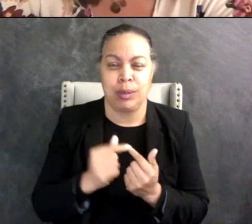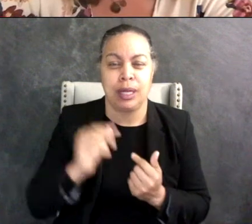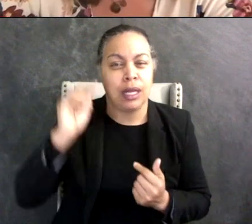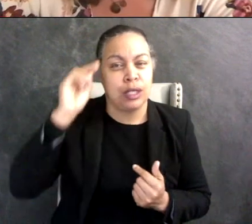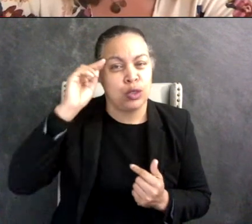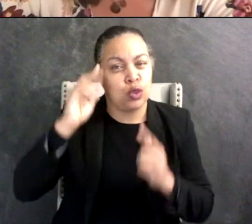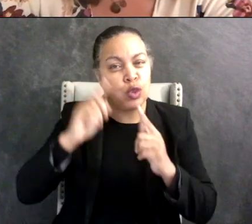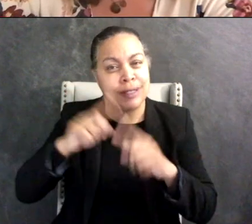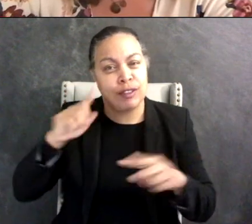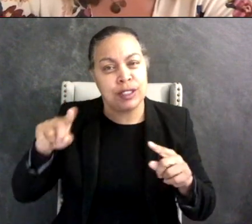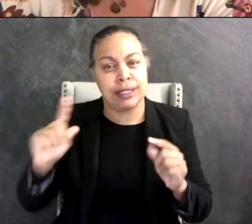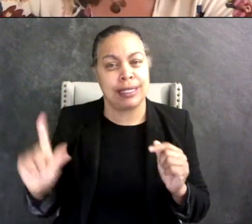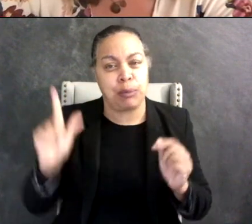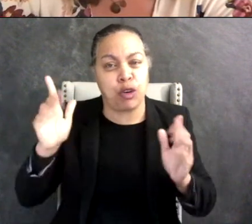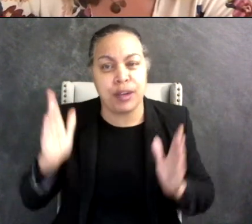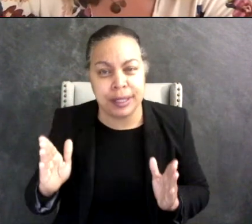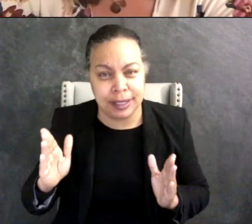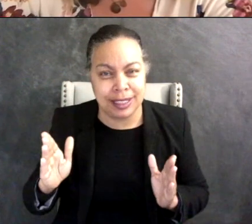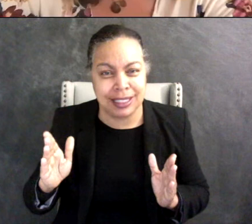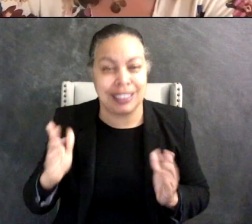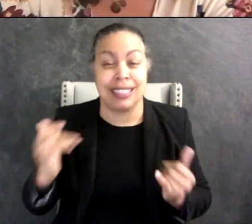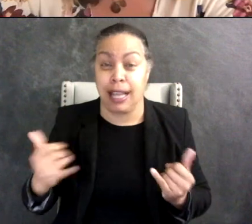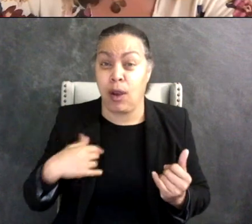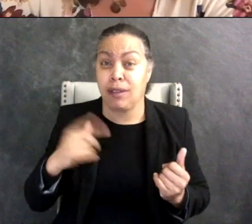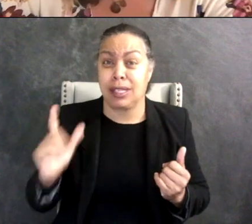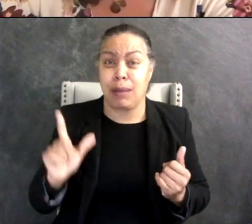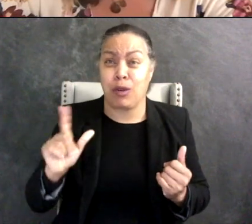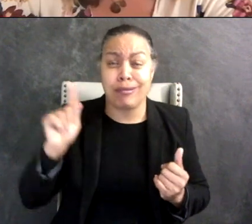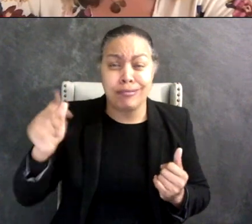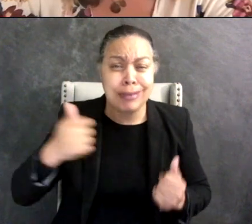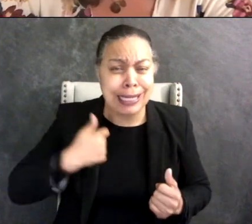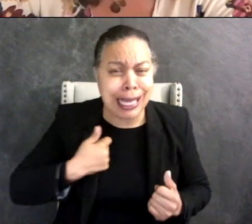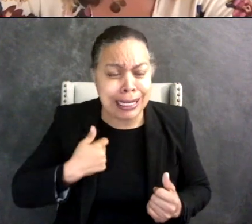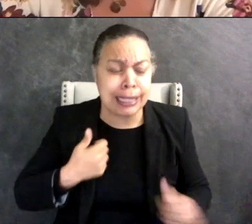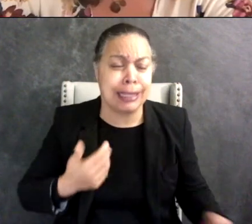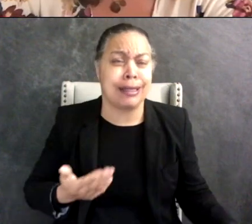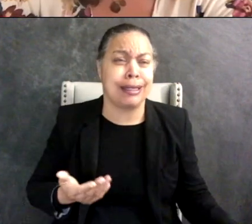and now there's like there are diversity libraries like Canada there's one in India and